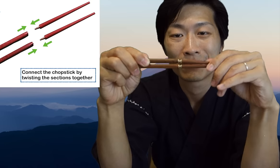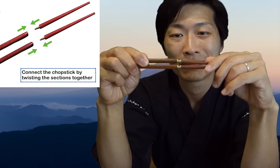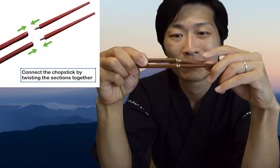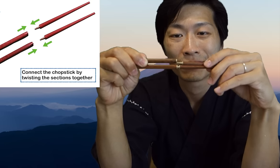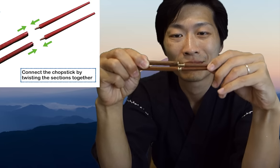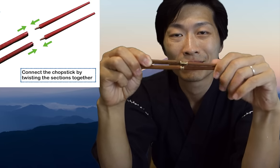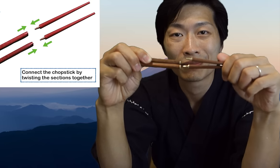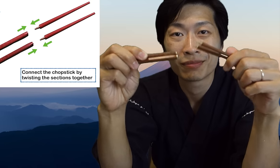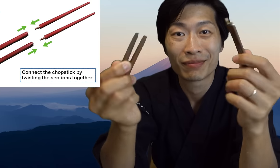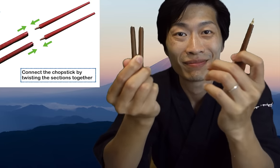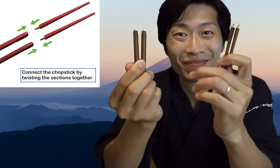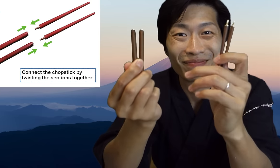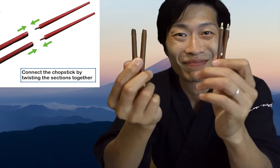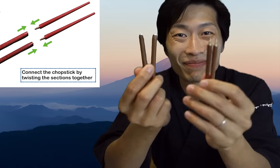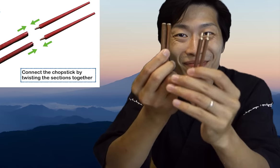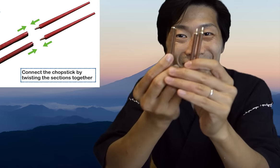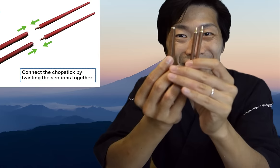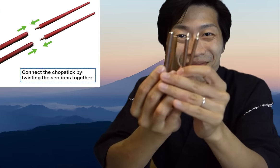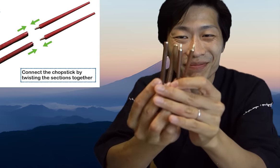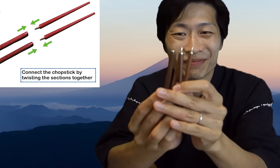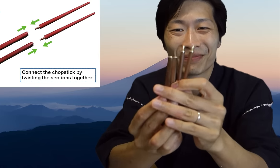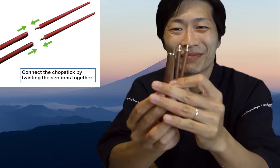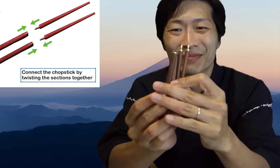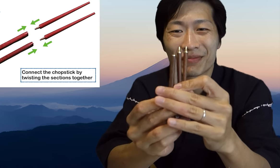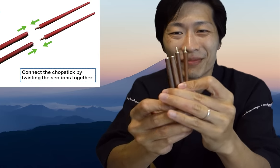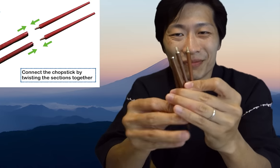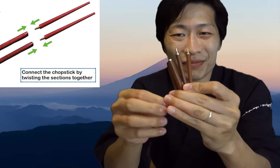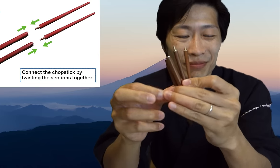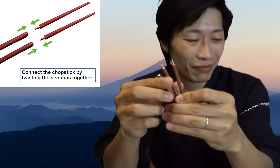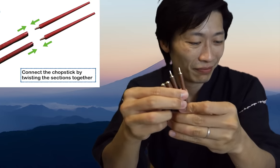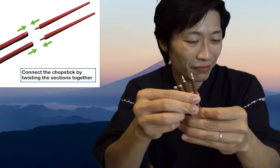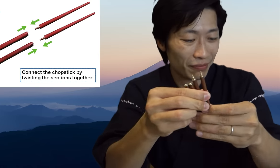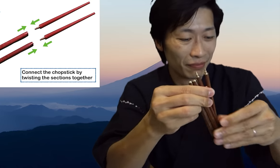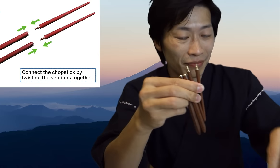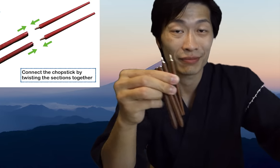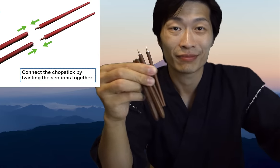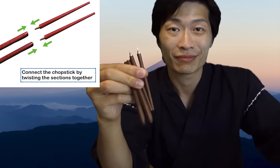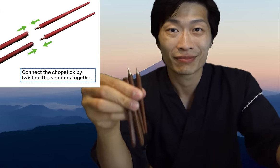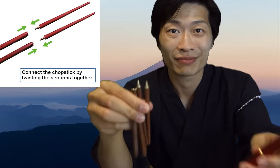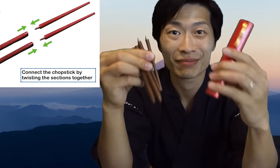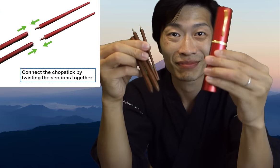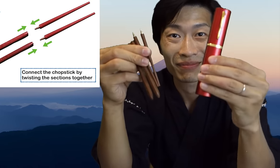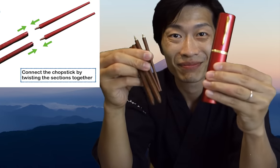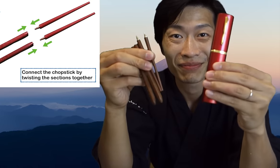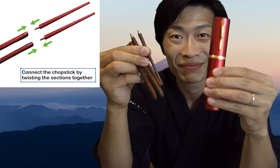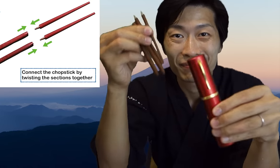the chopsticks come apart in half by twisting it apart and it comes with its